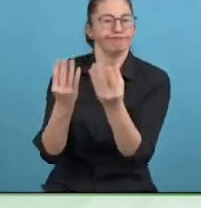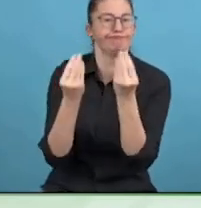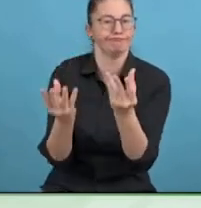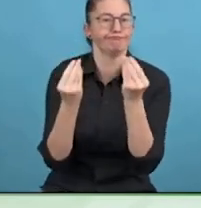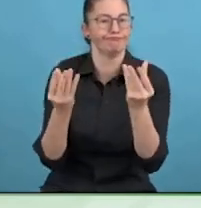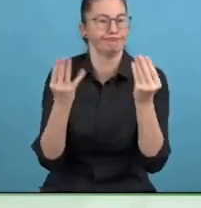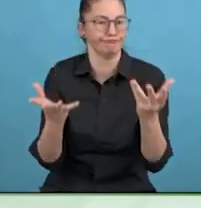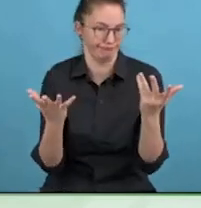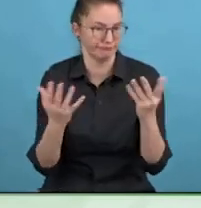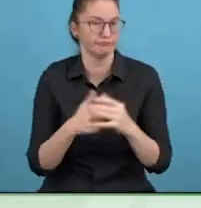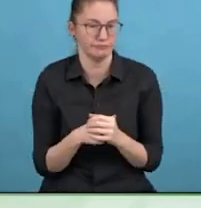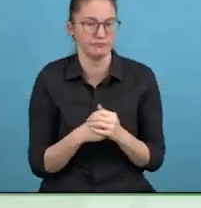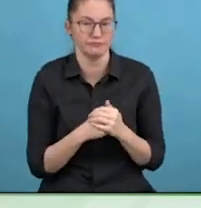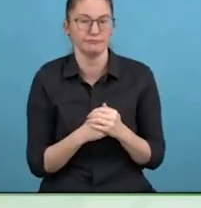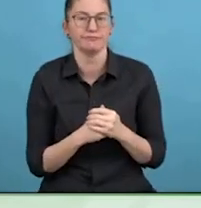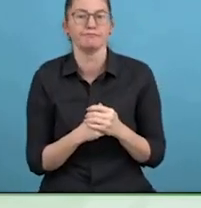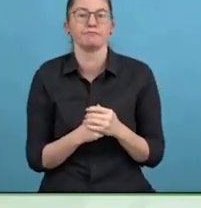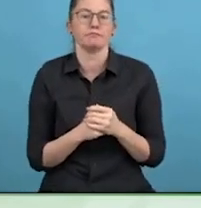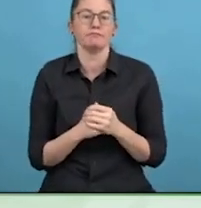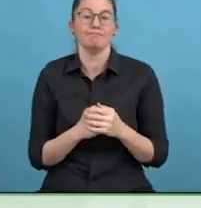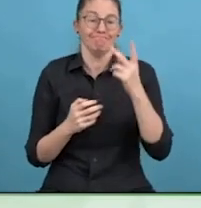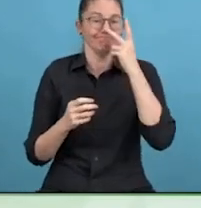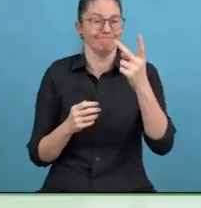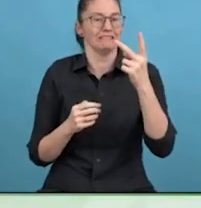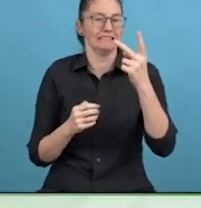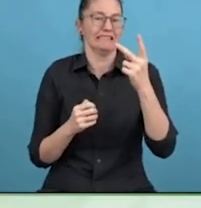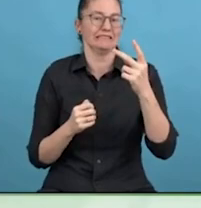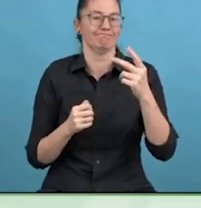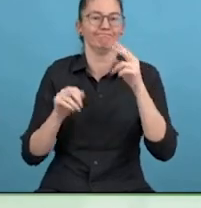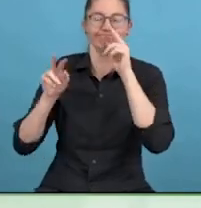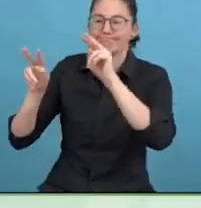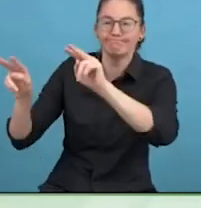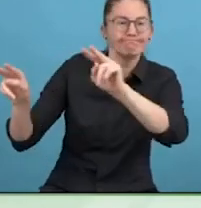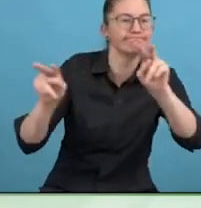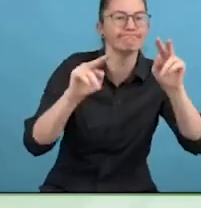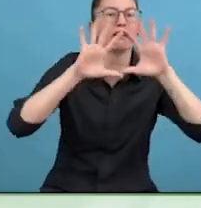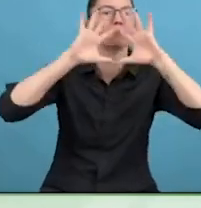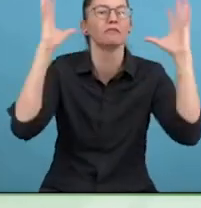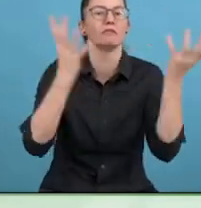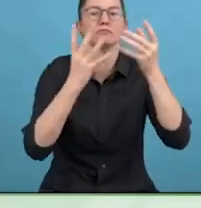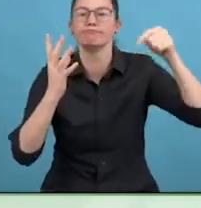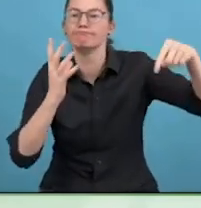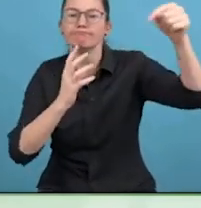Not only that, there is a lot of gas lighting going on when it comes to Long COVID.